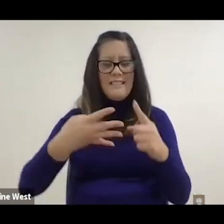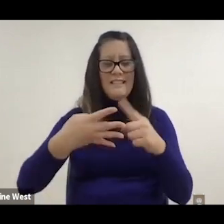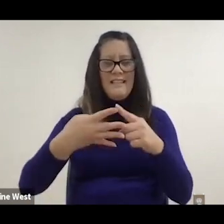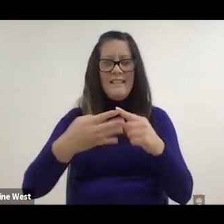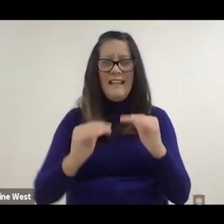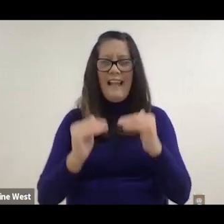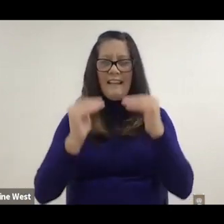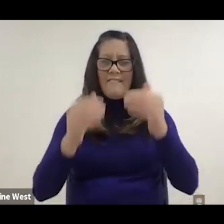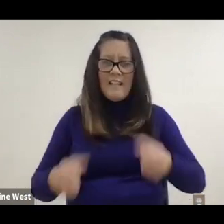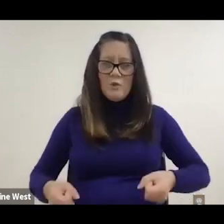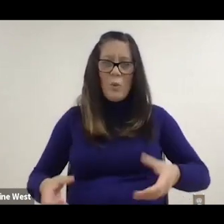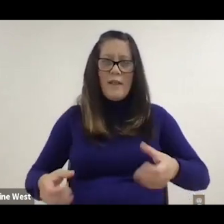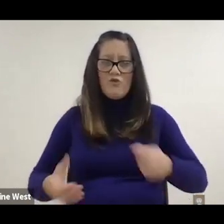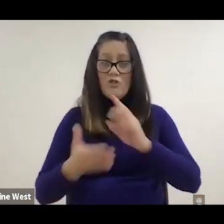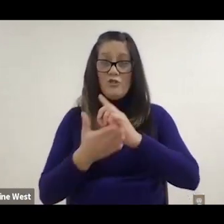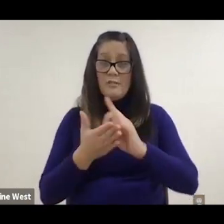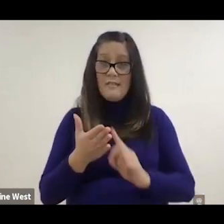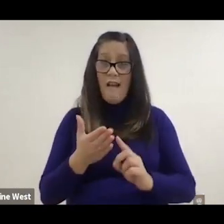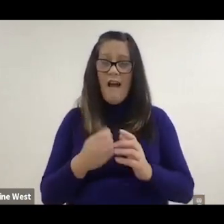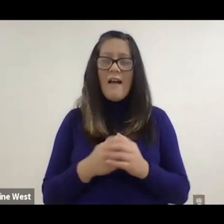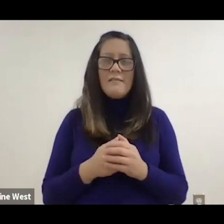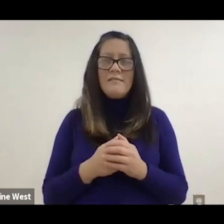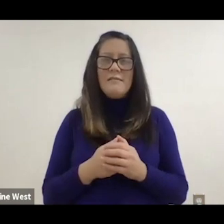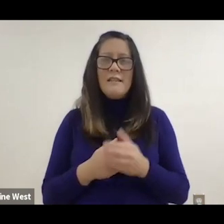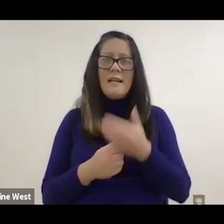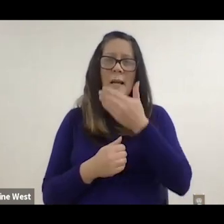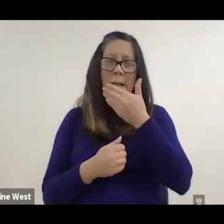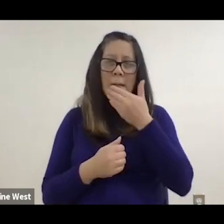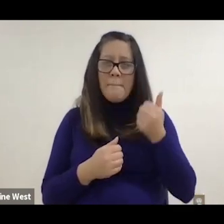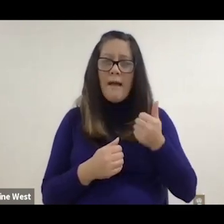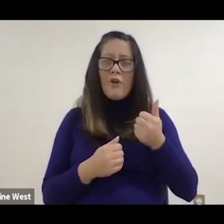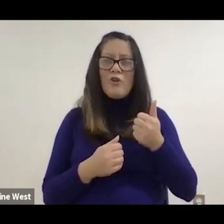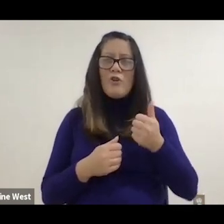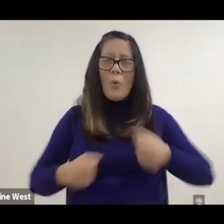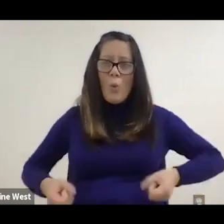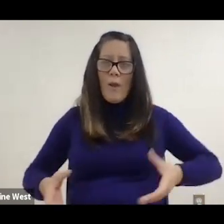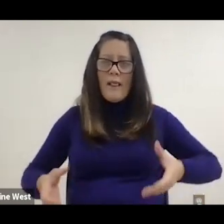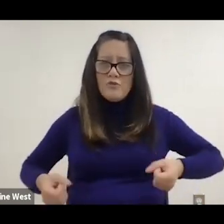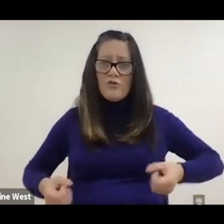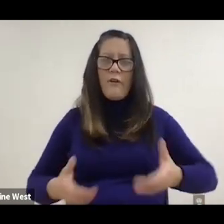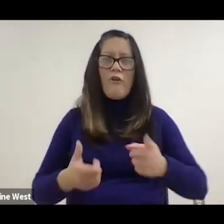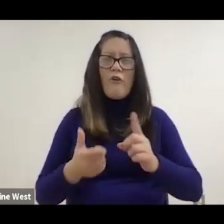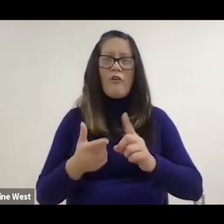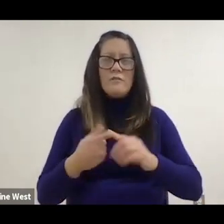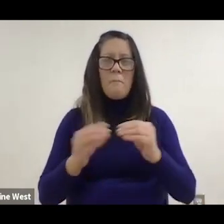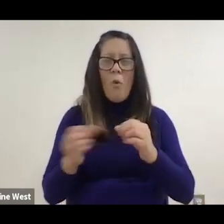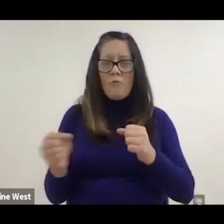interesting advanced wheelchair design and so better manual wheelchairs, more robotic wheelchairs.